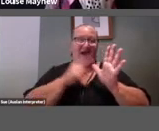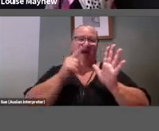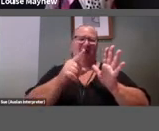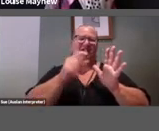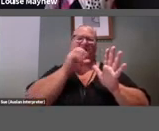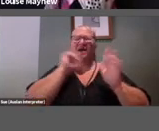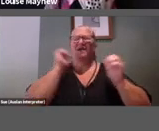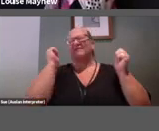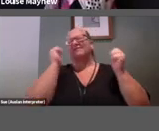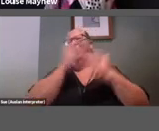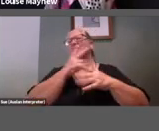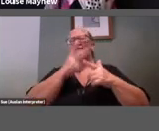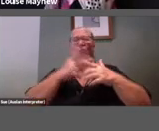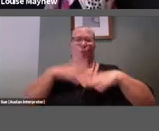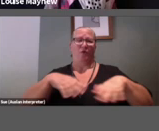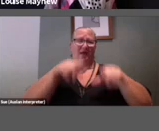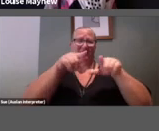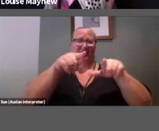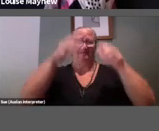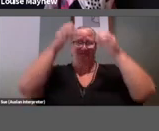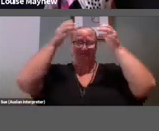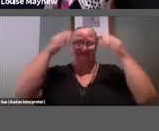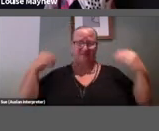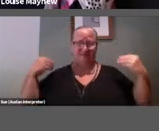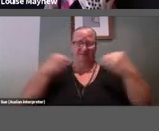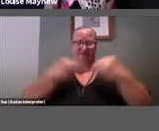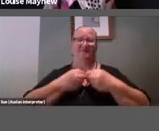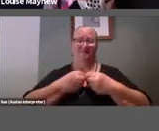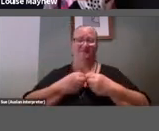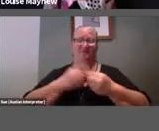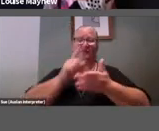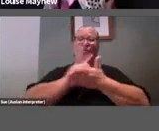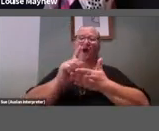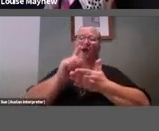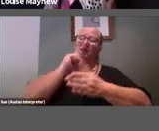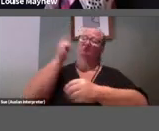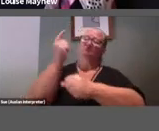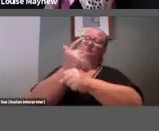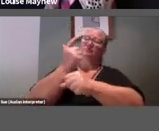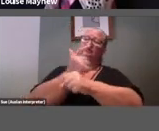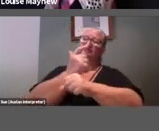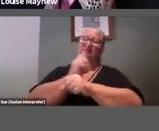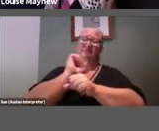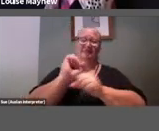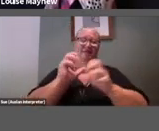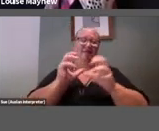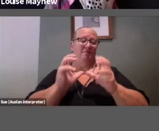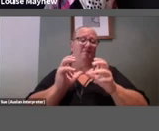wearing this costume while reciting his nonsense poetry.